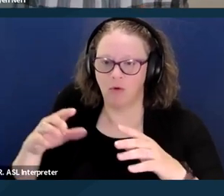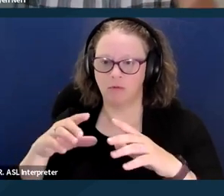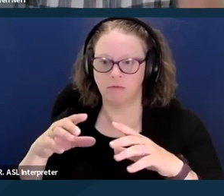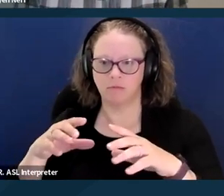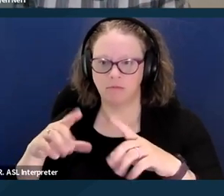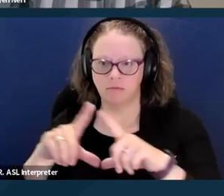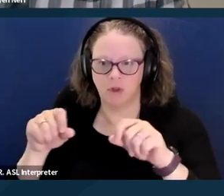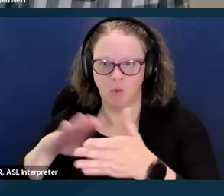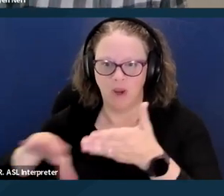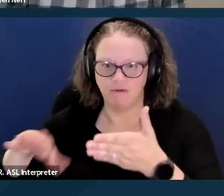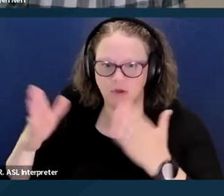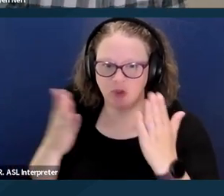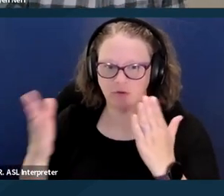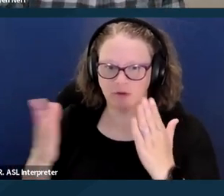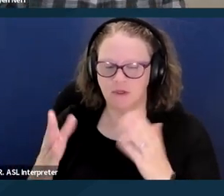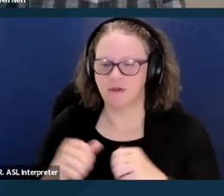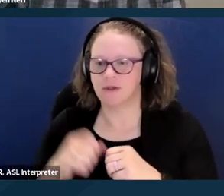You also have to meet certain financial eligibilities.